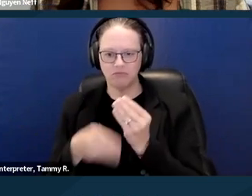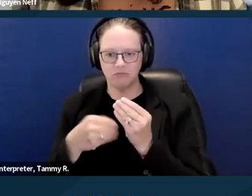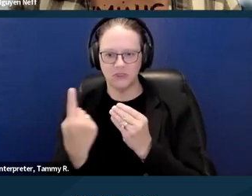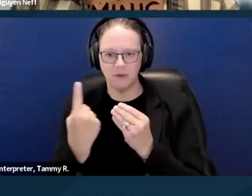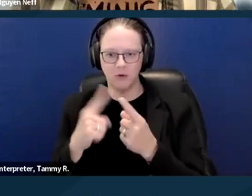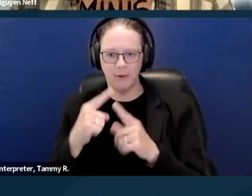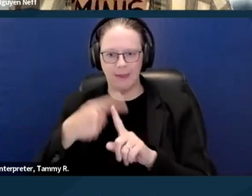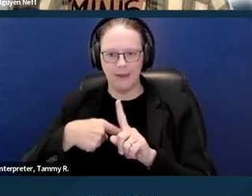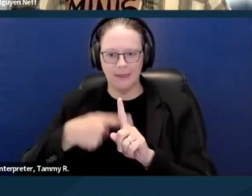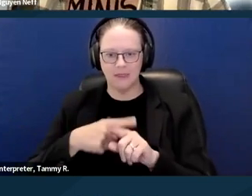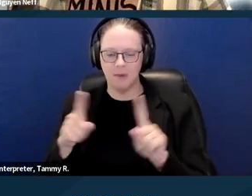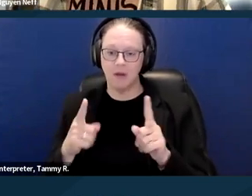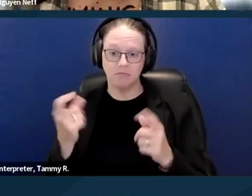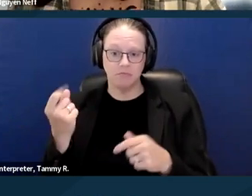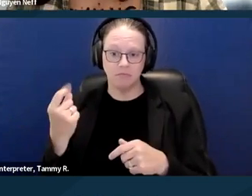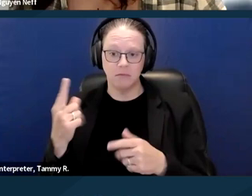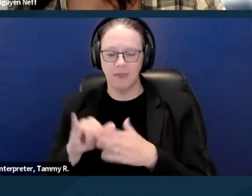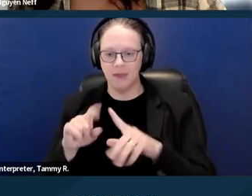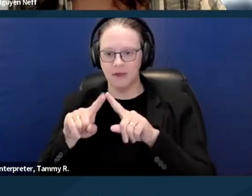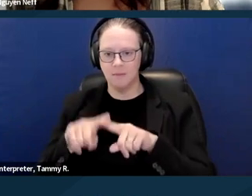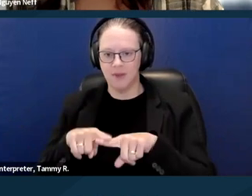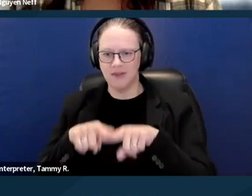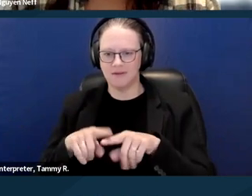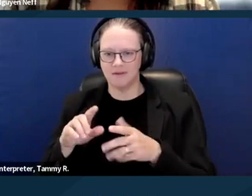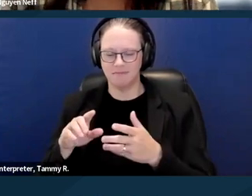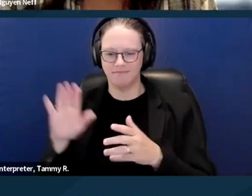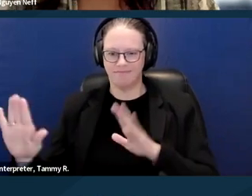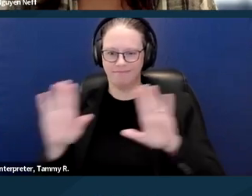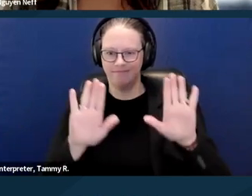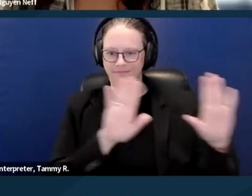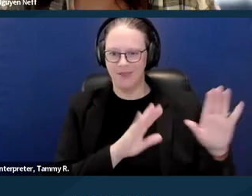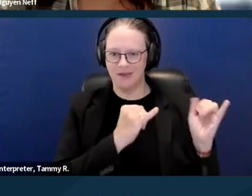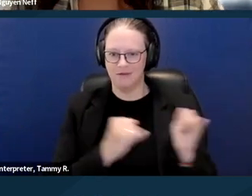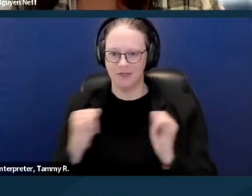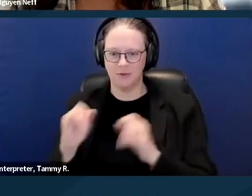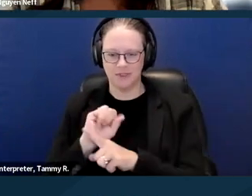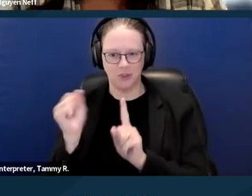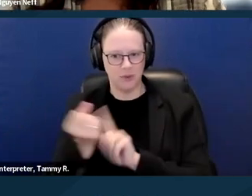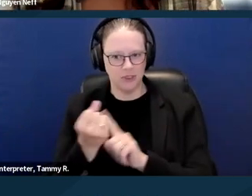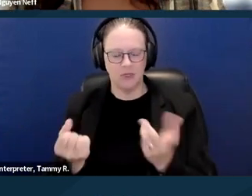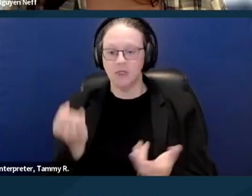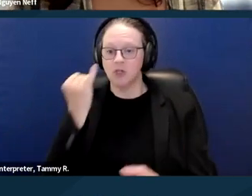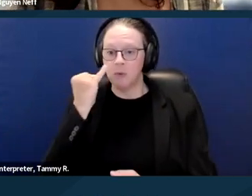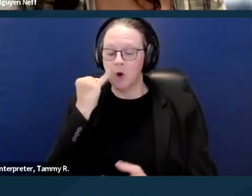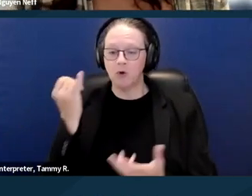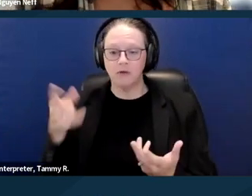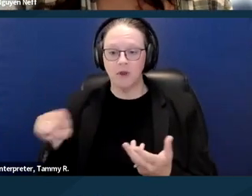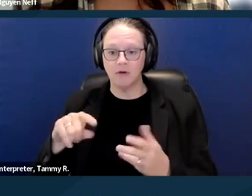would still sort of depend on the individual situation. If there, you know, is like an area that a dog could clearly roam in